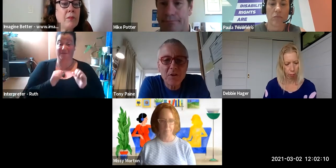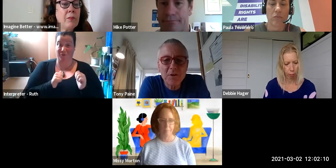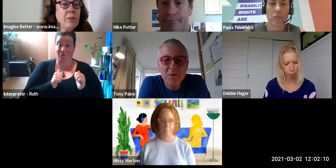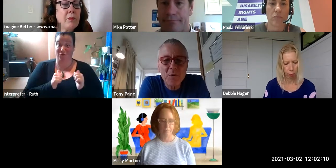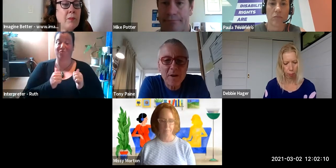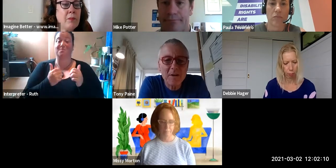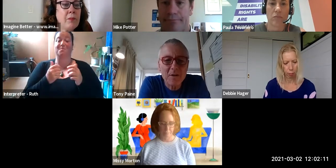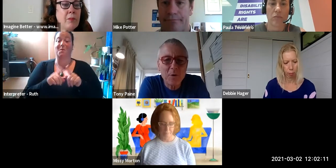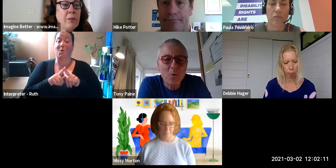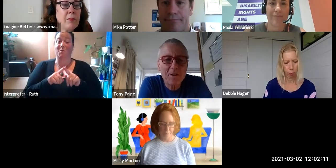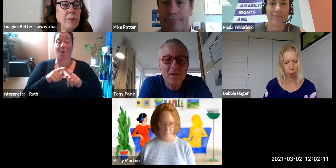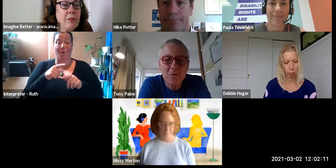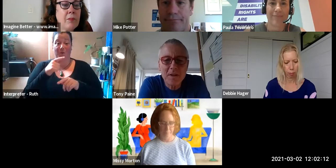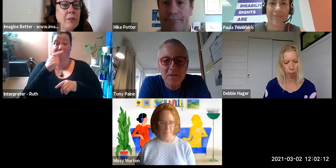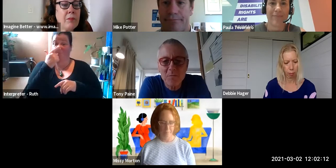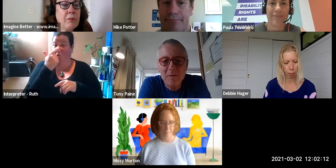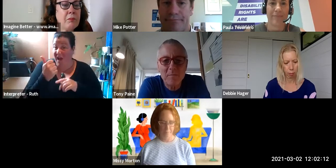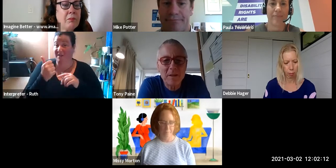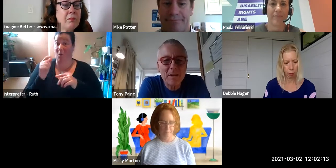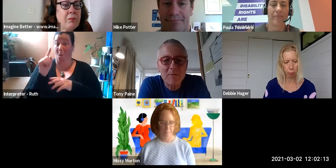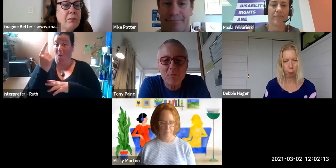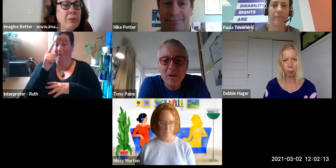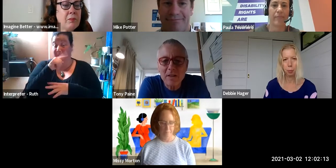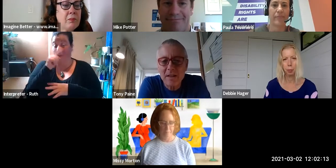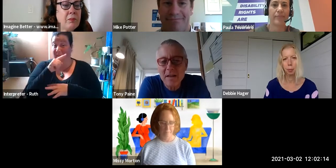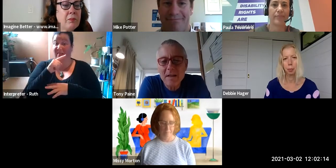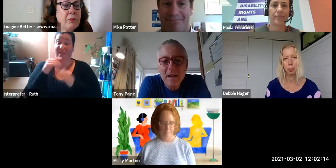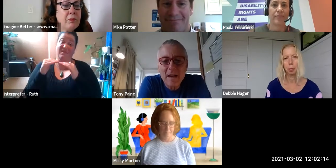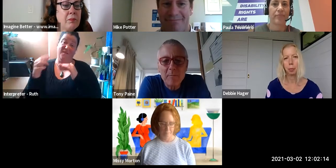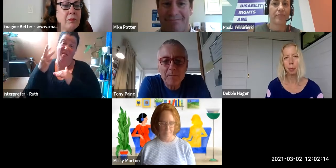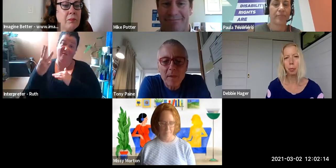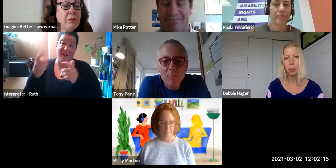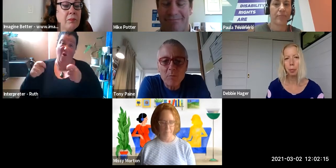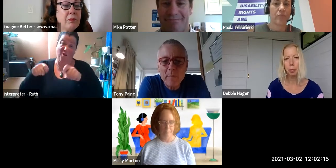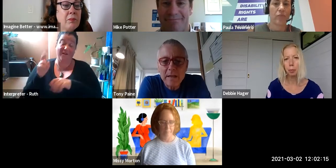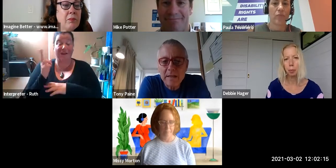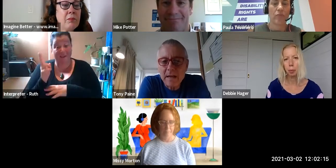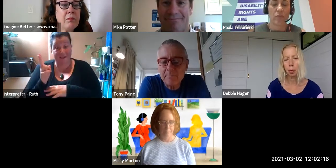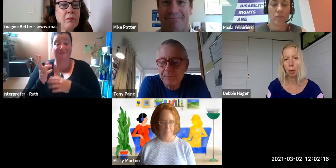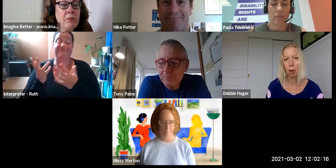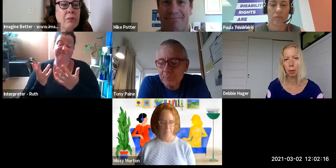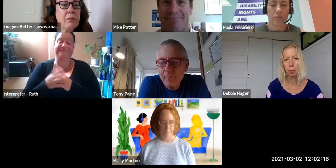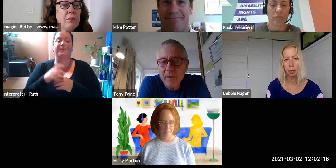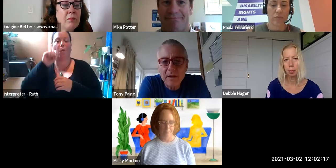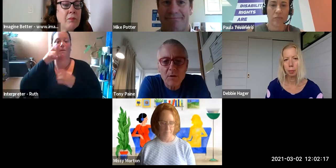those of you who are in Auckland and joining us from another level three lockdown we'll make a start.